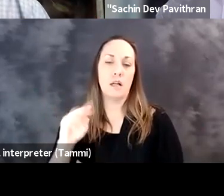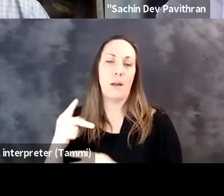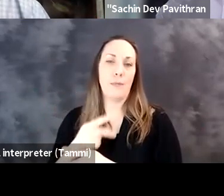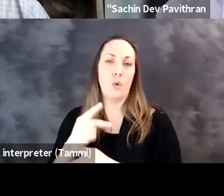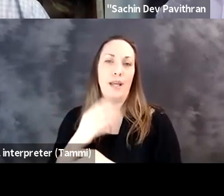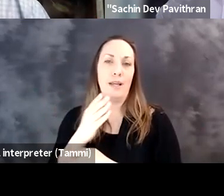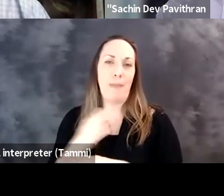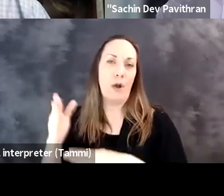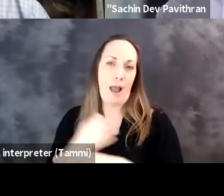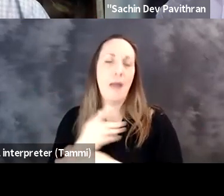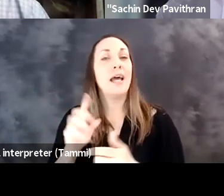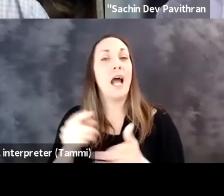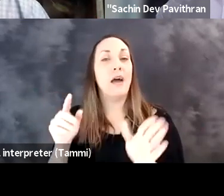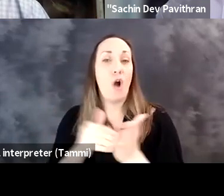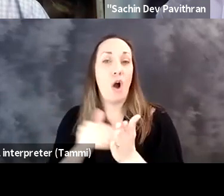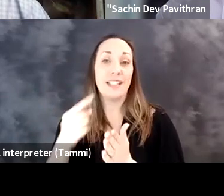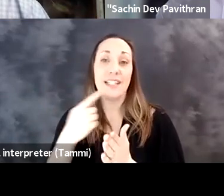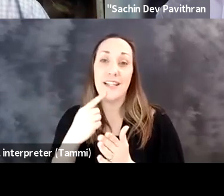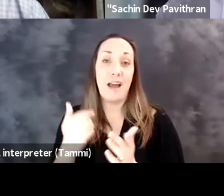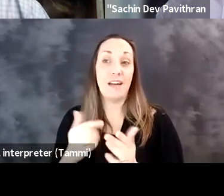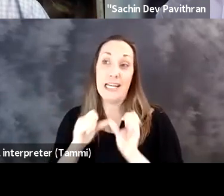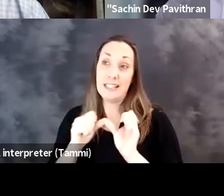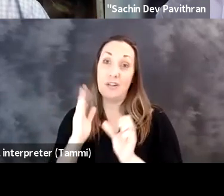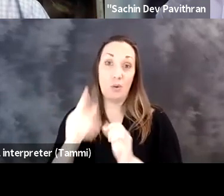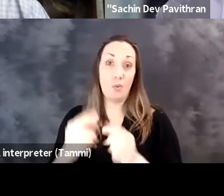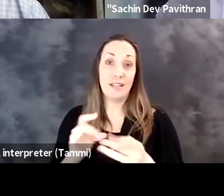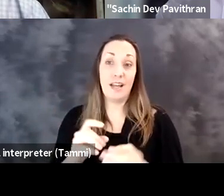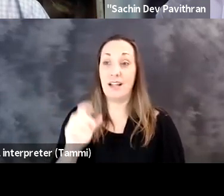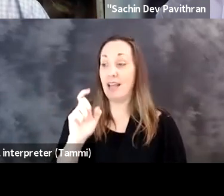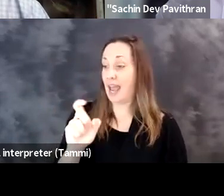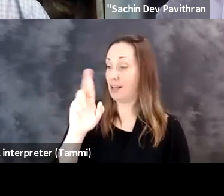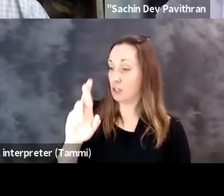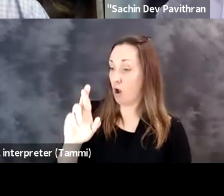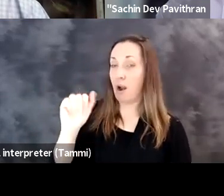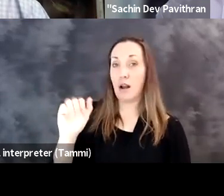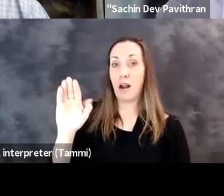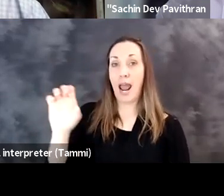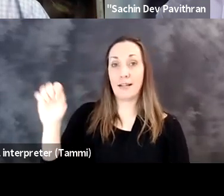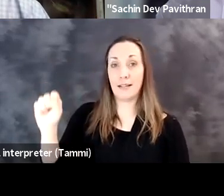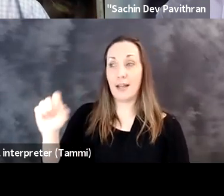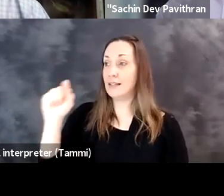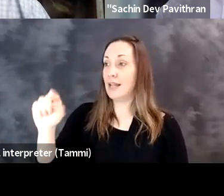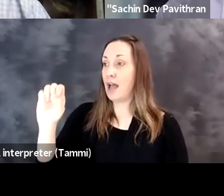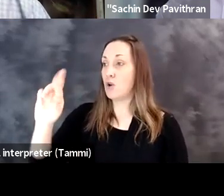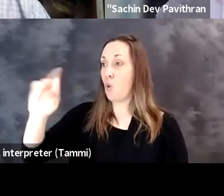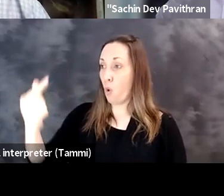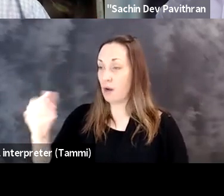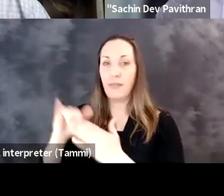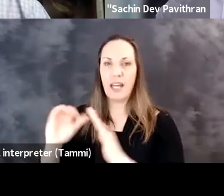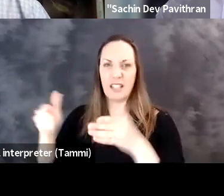really are a new computing paradigm. And so what I have often said and we